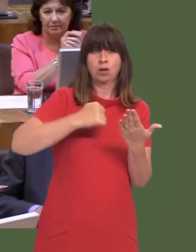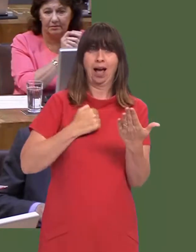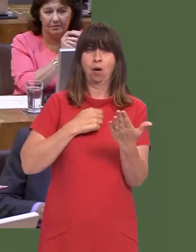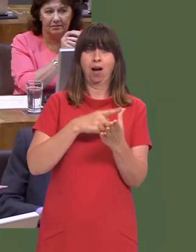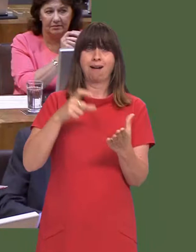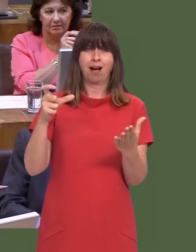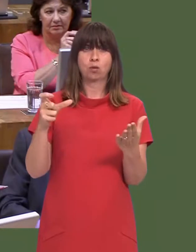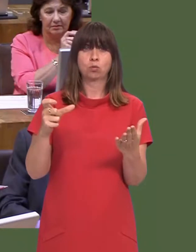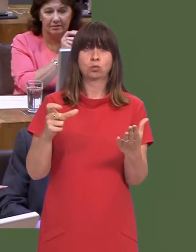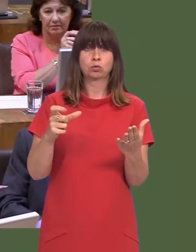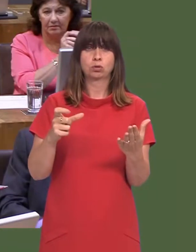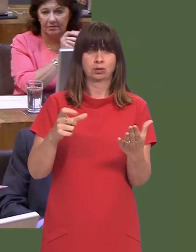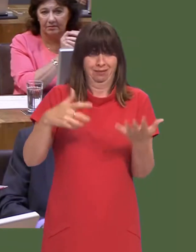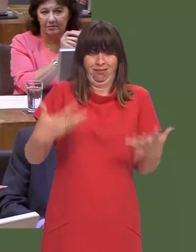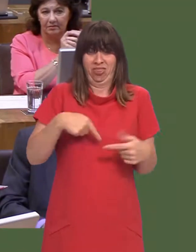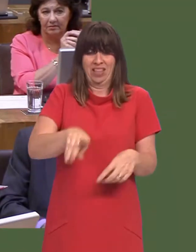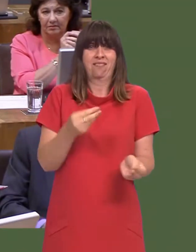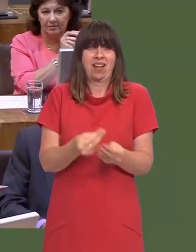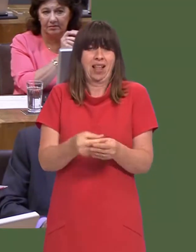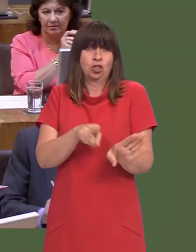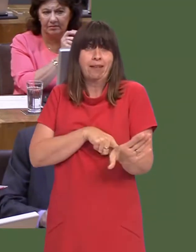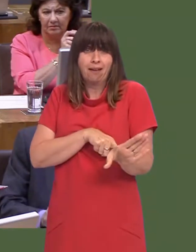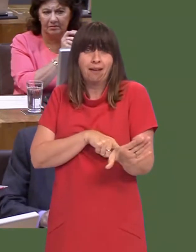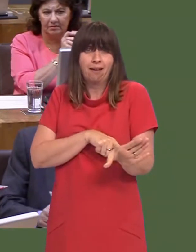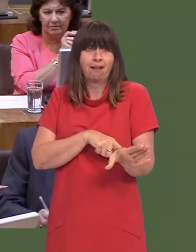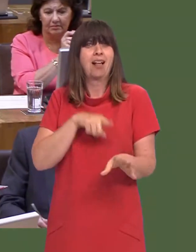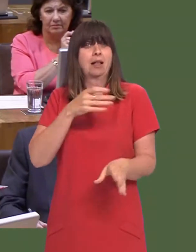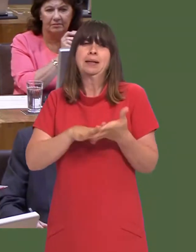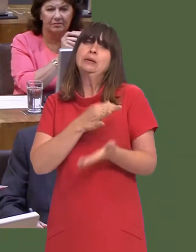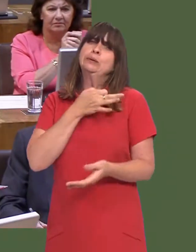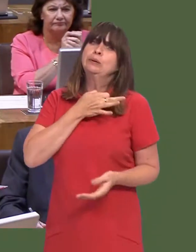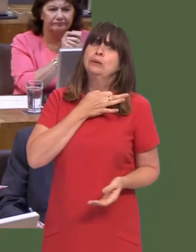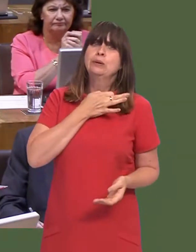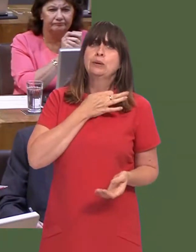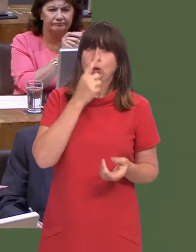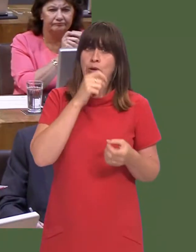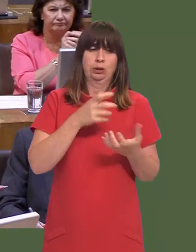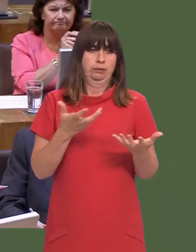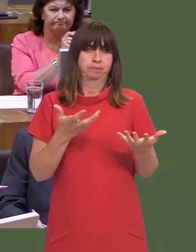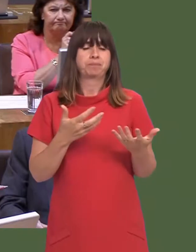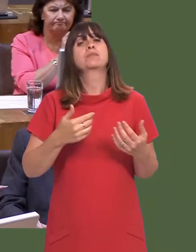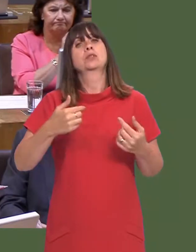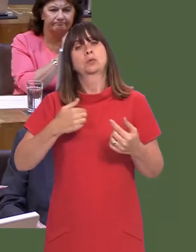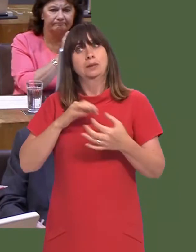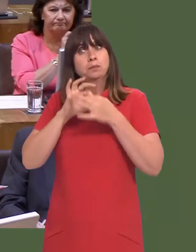It would mean we would find £157 million-worth of capital reductions in this financial yearóthatís the risk that we took.